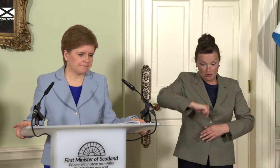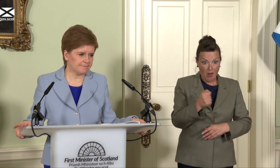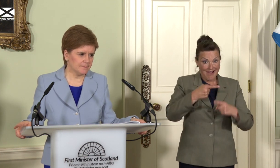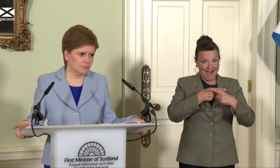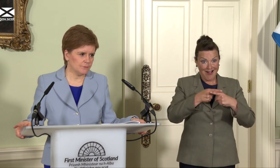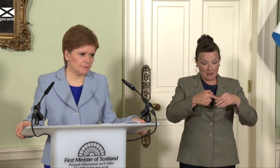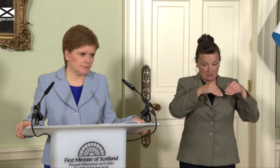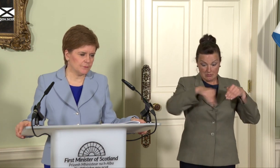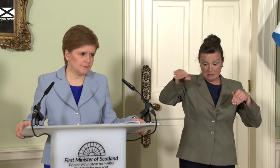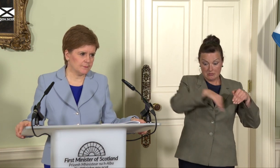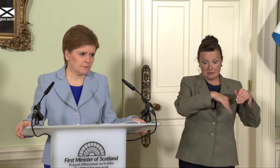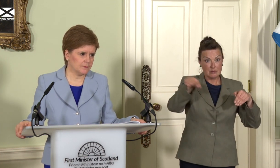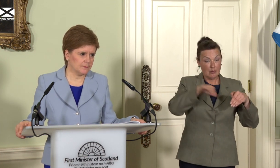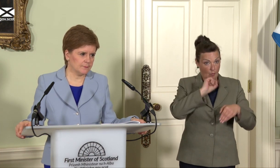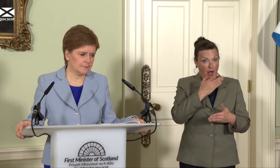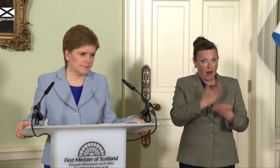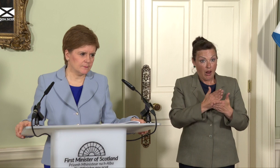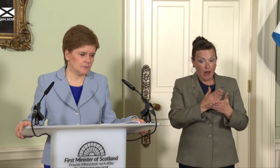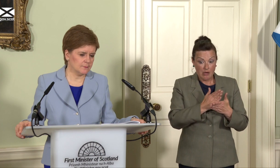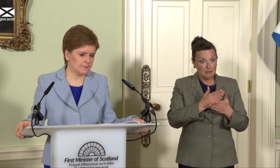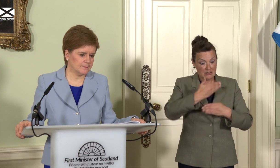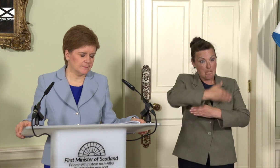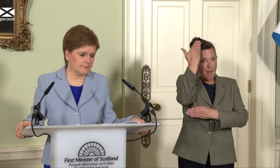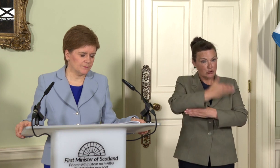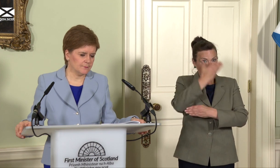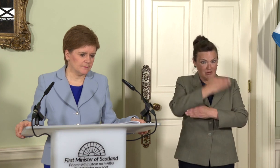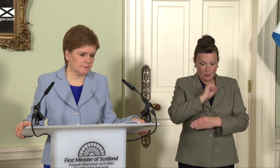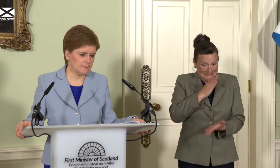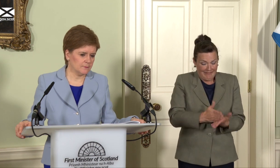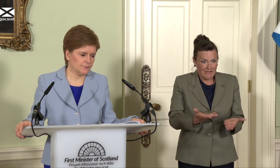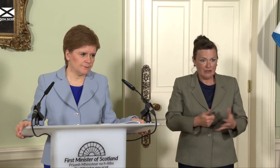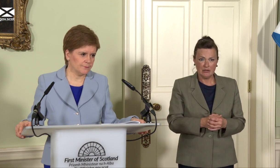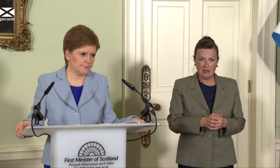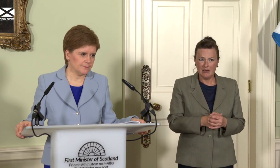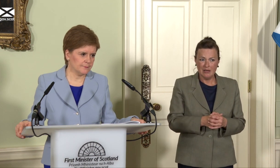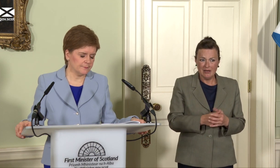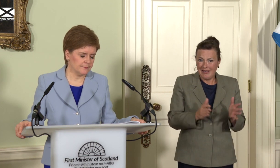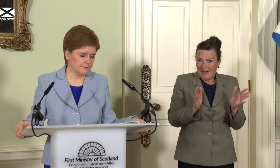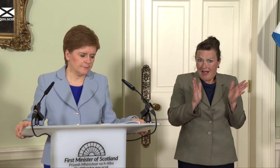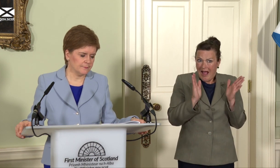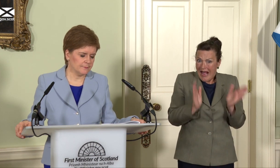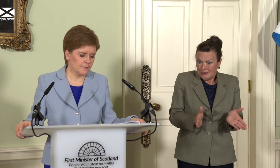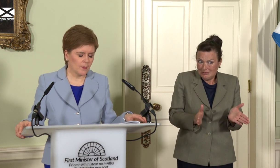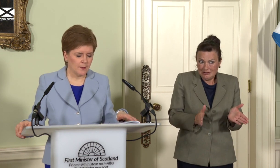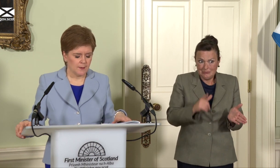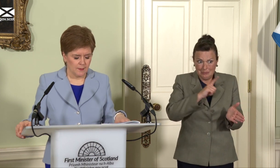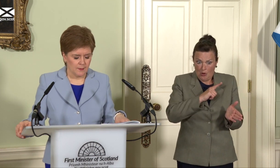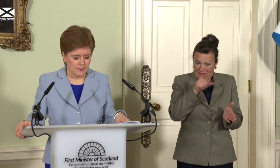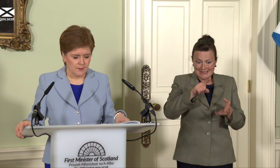this island in the South of Scotland, between the South of Scotland and the North of England – there just has to be, because that would be the EU border, and won’t that have